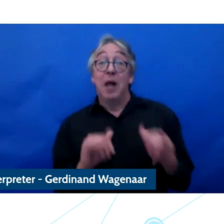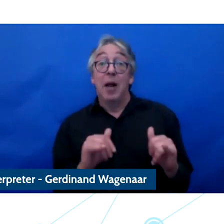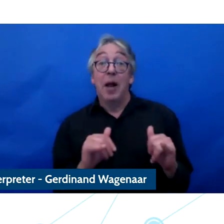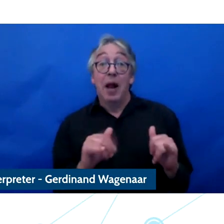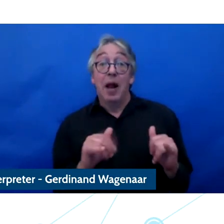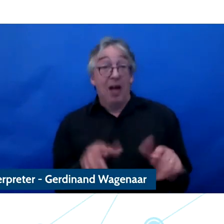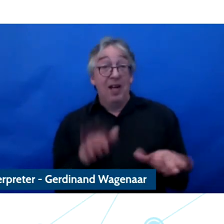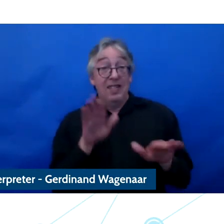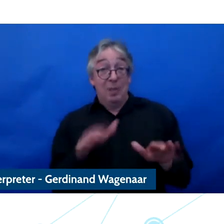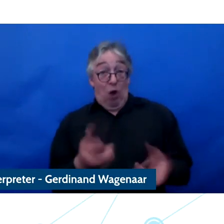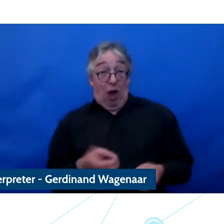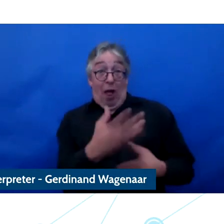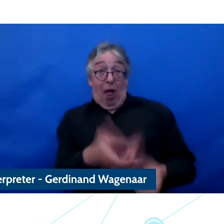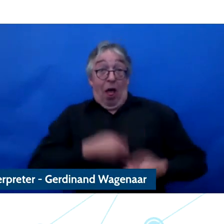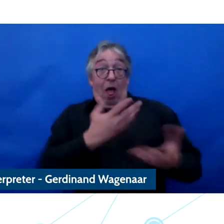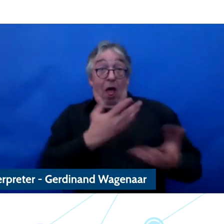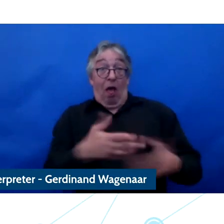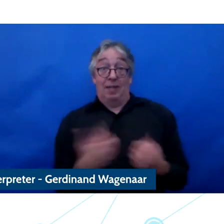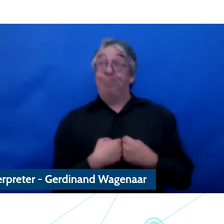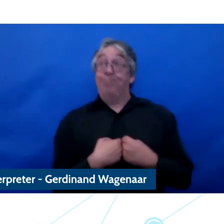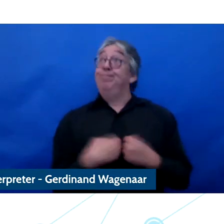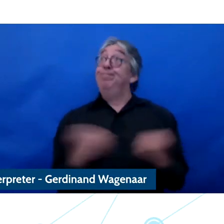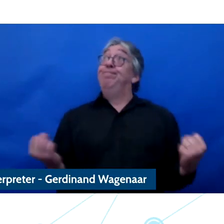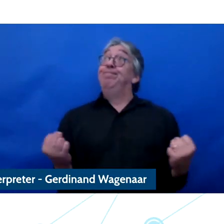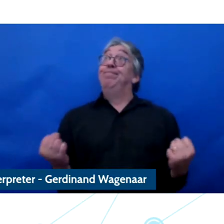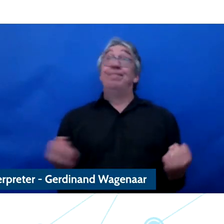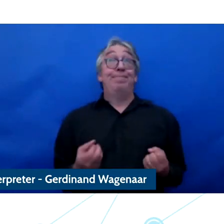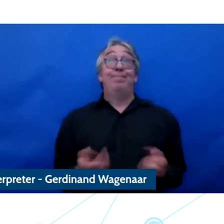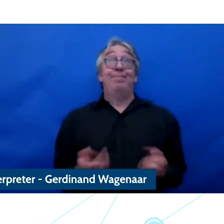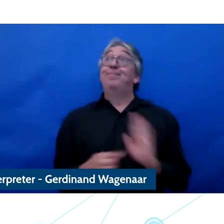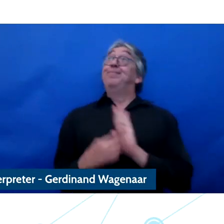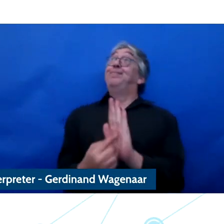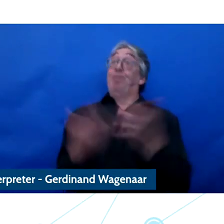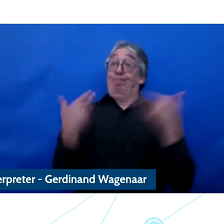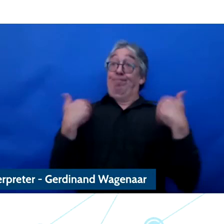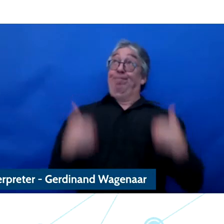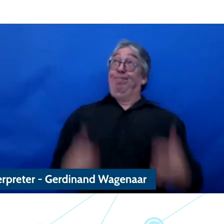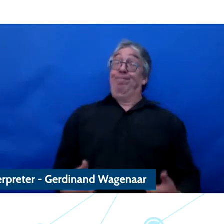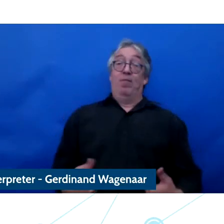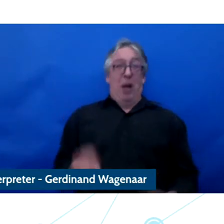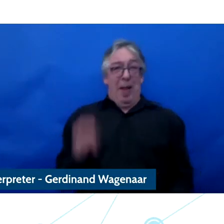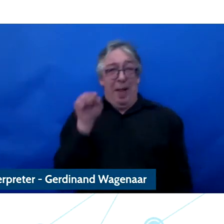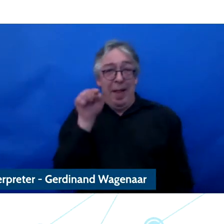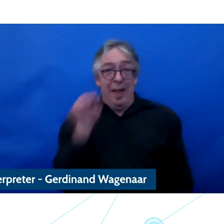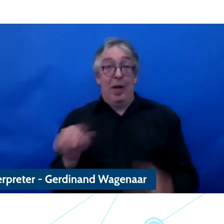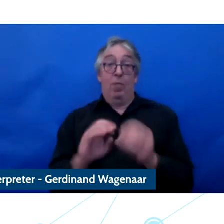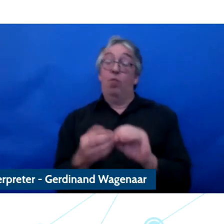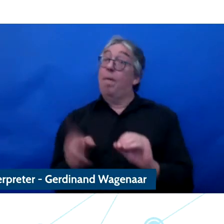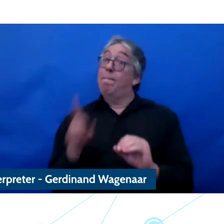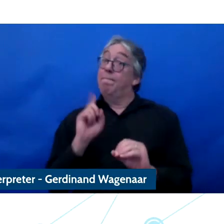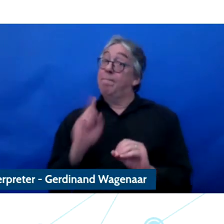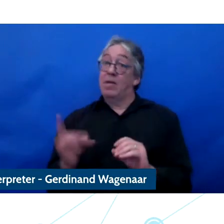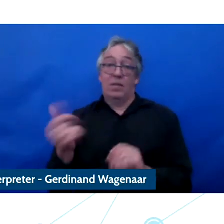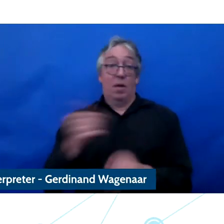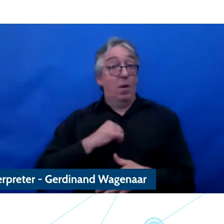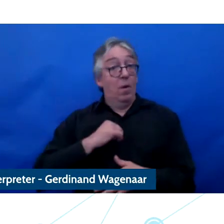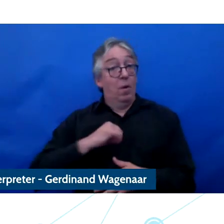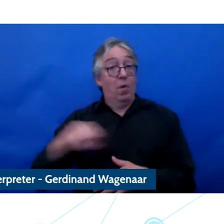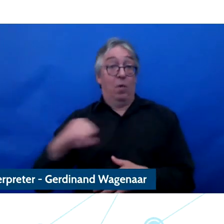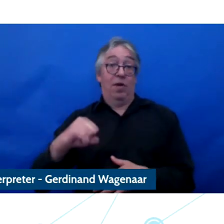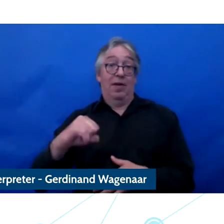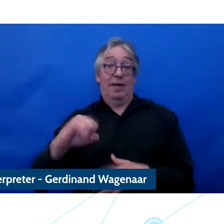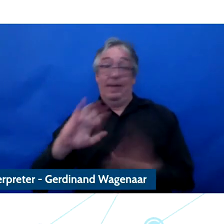about them and that is the real issue that we should tackle quite soon as we start